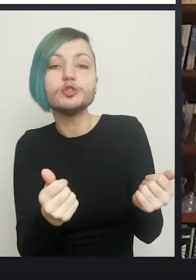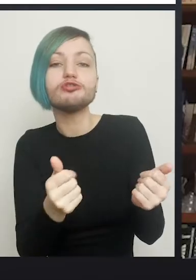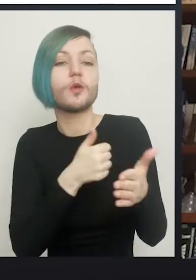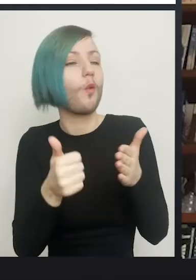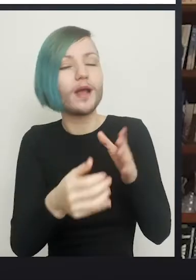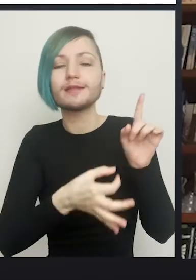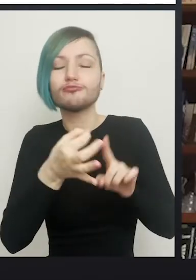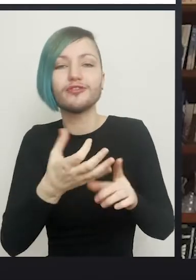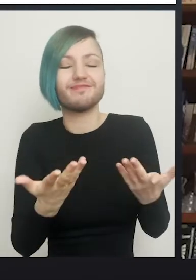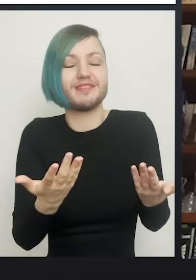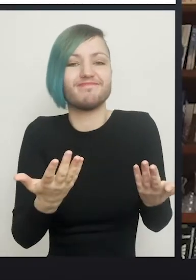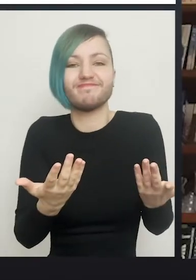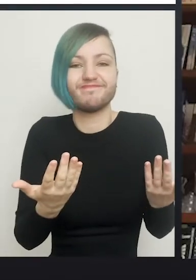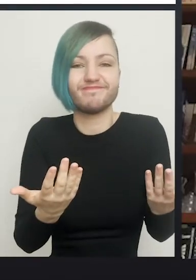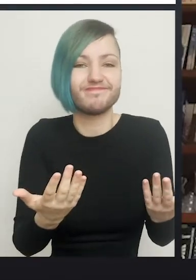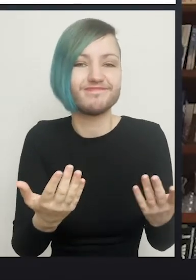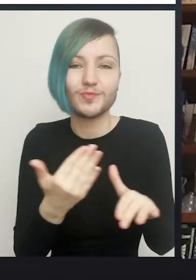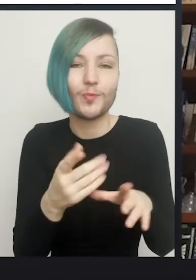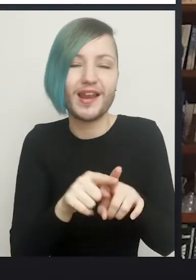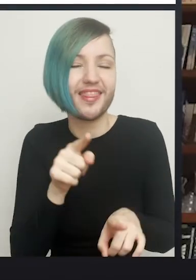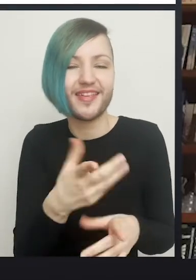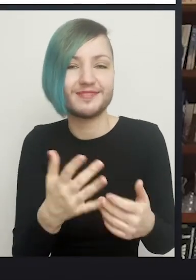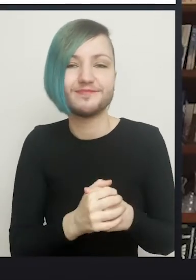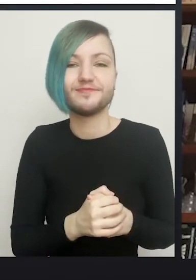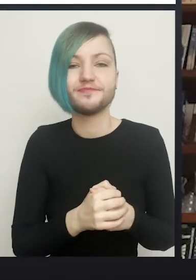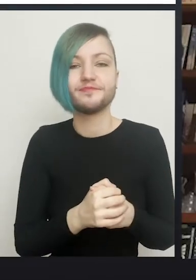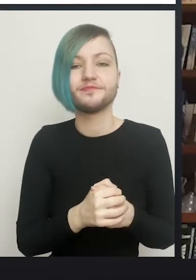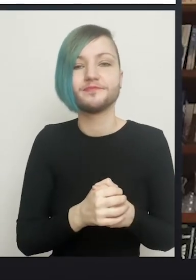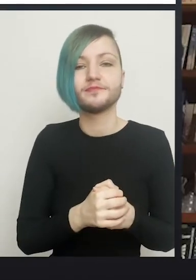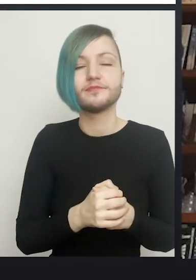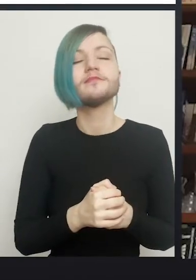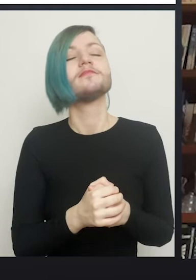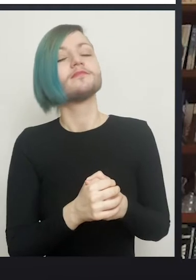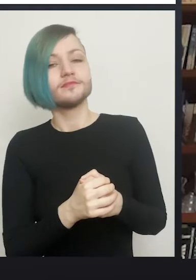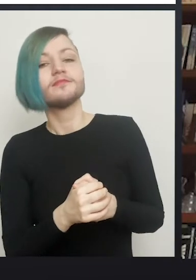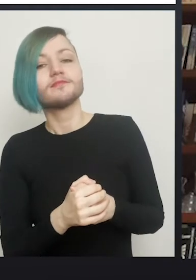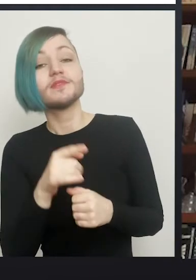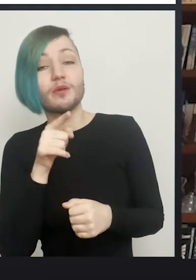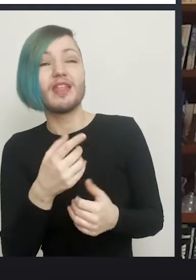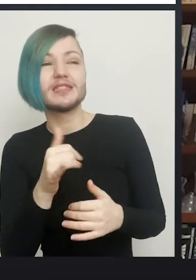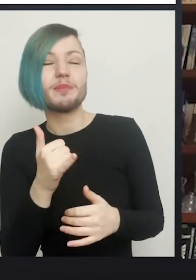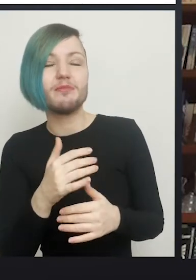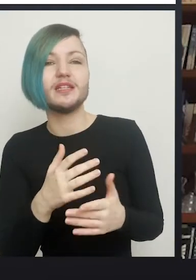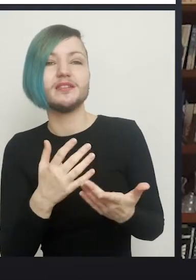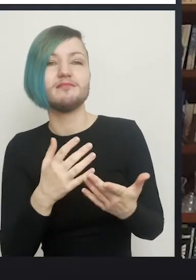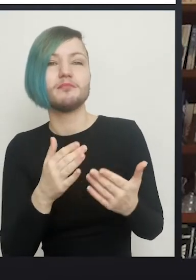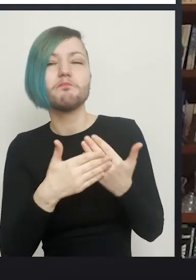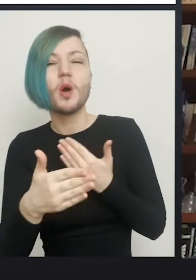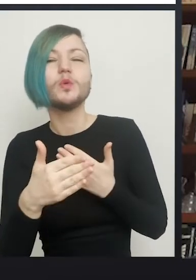And I think that's probably the one that's most unpleasant and difficult to deal with,